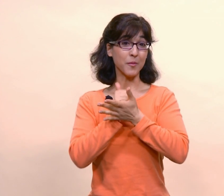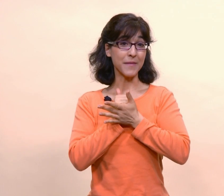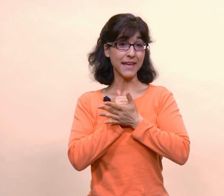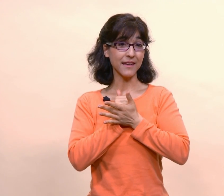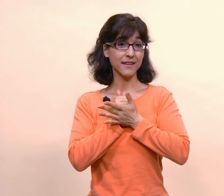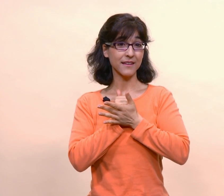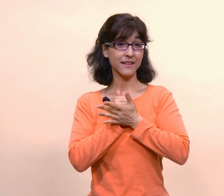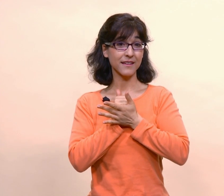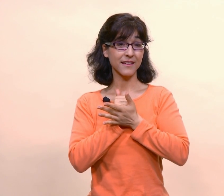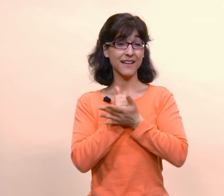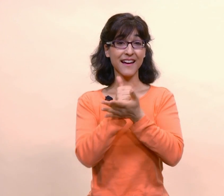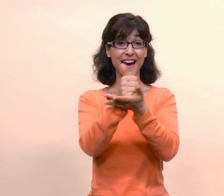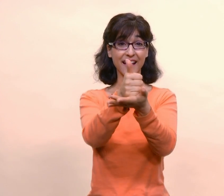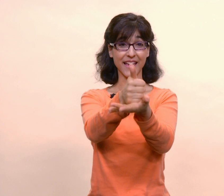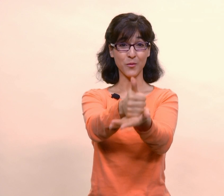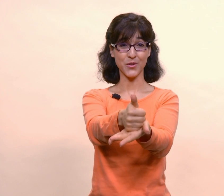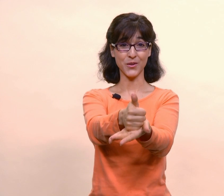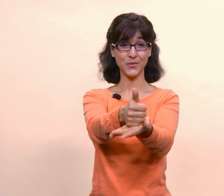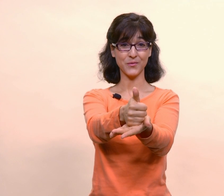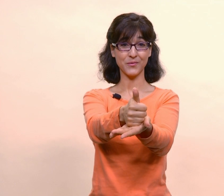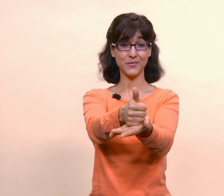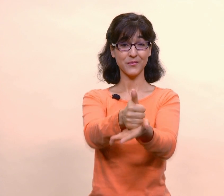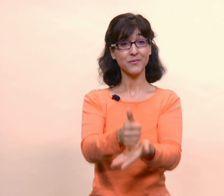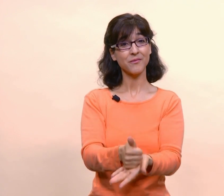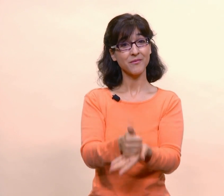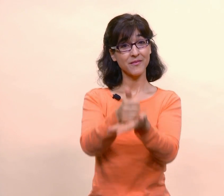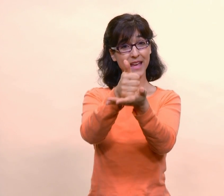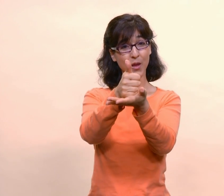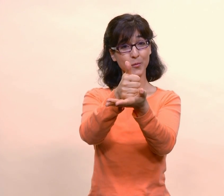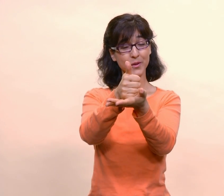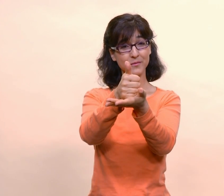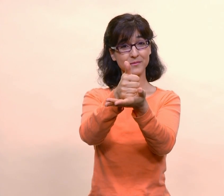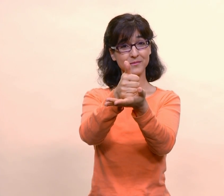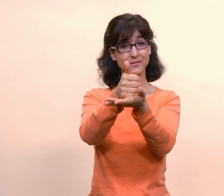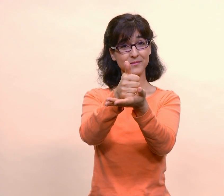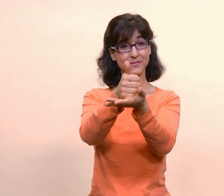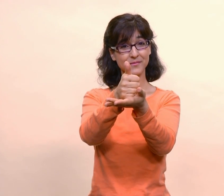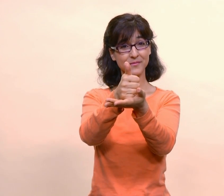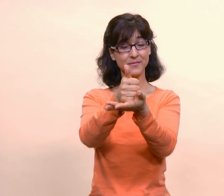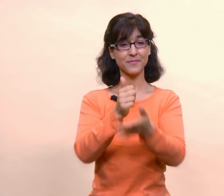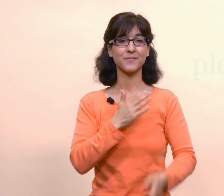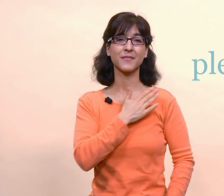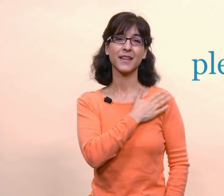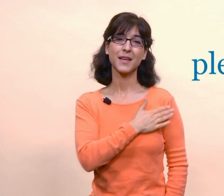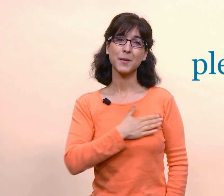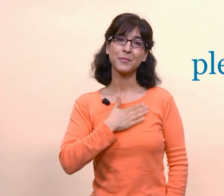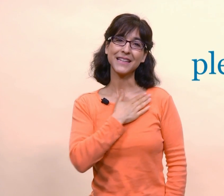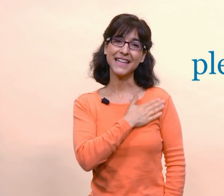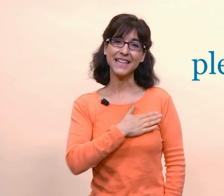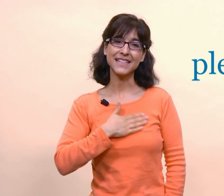Help me, I'll help you. Help.